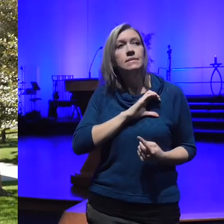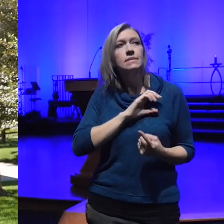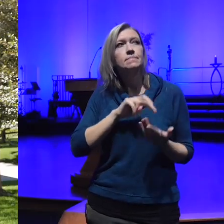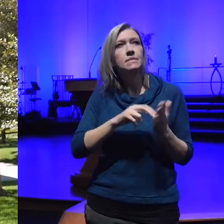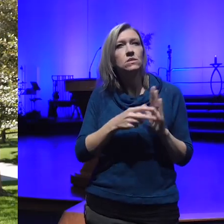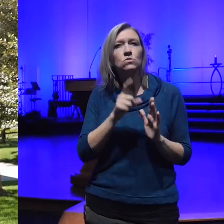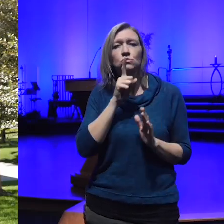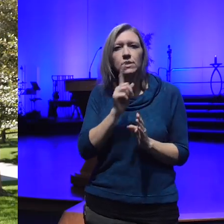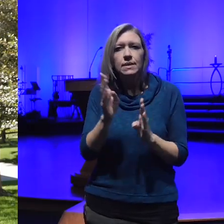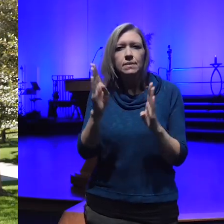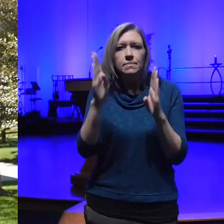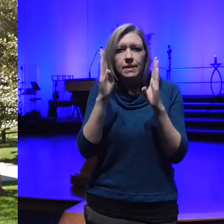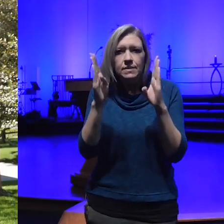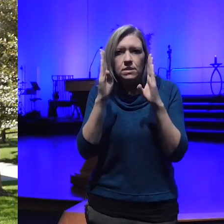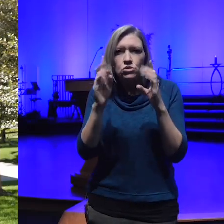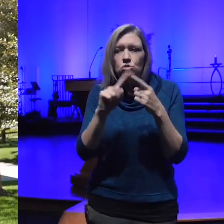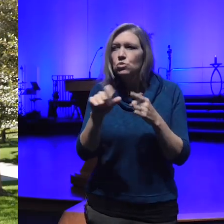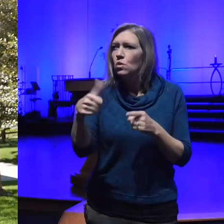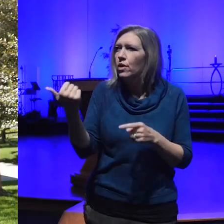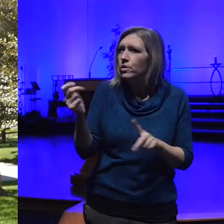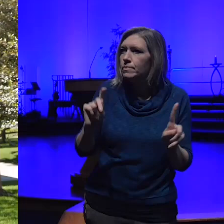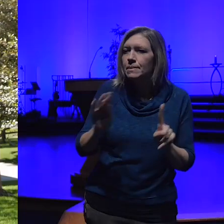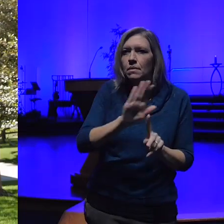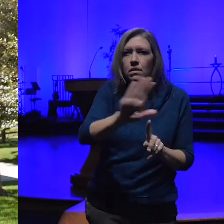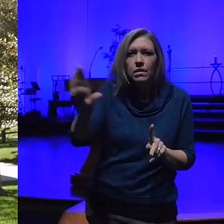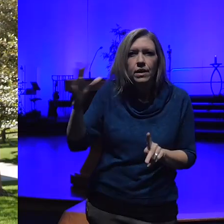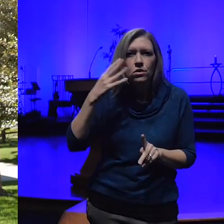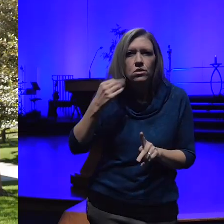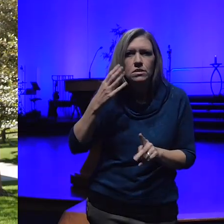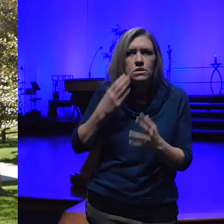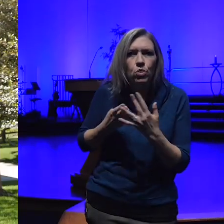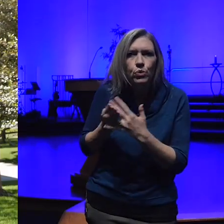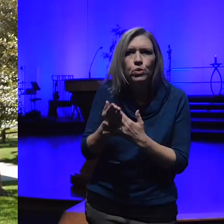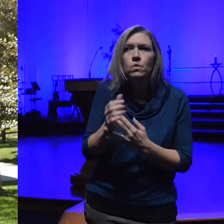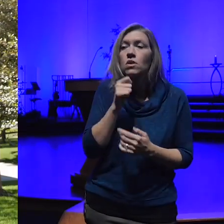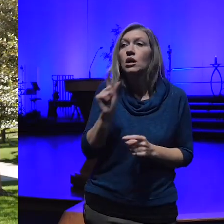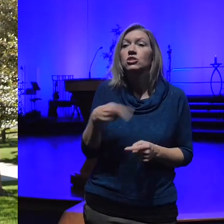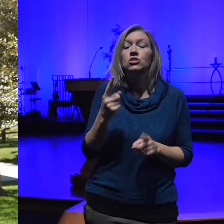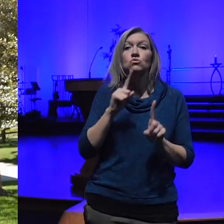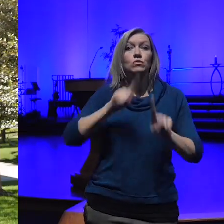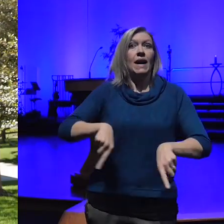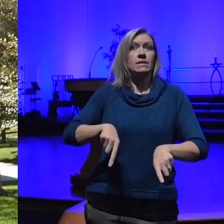other people are going through not reacting to what they say to me but really filling into what